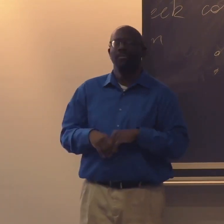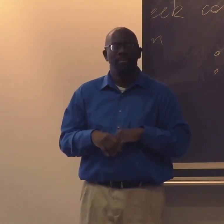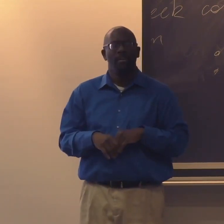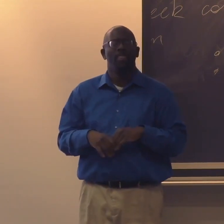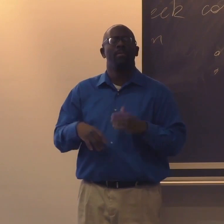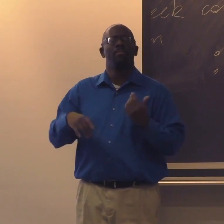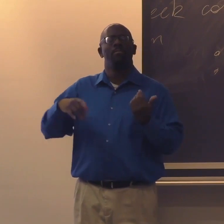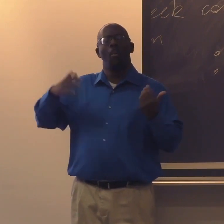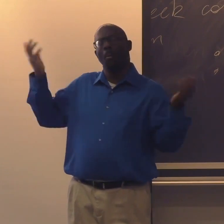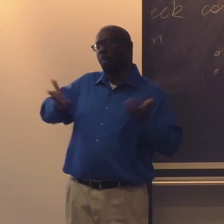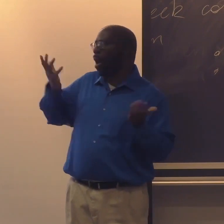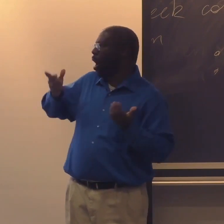Yes, this is about as.